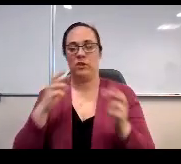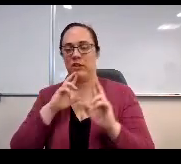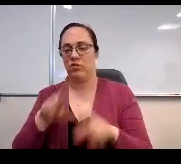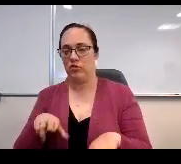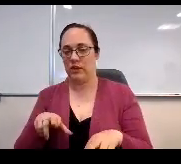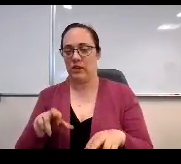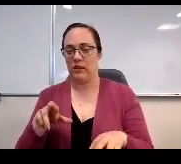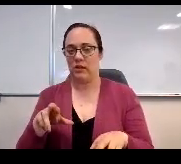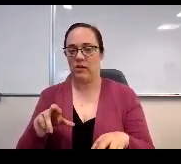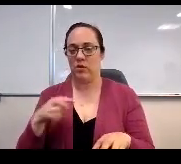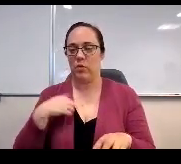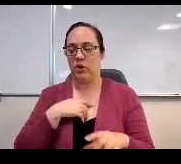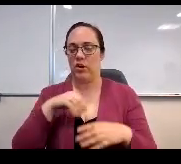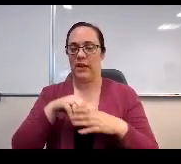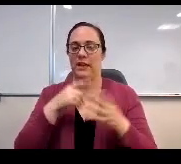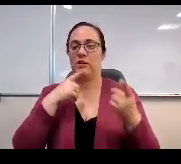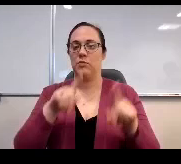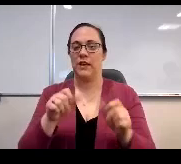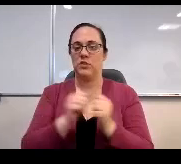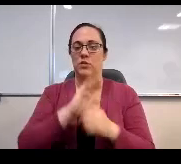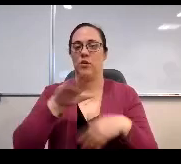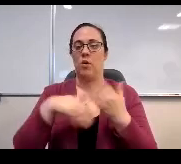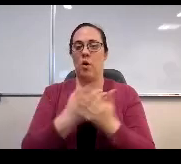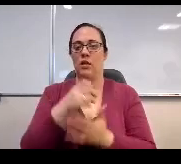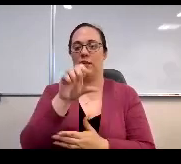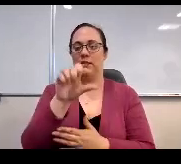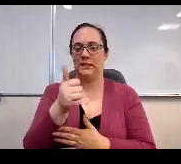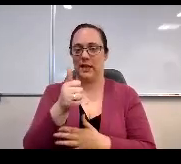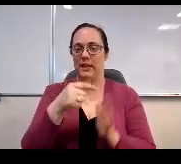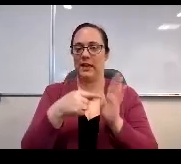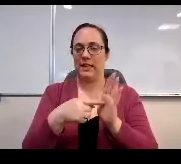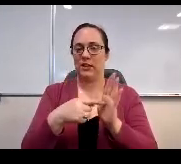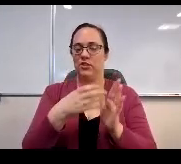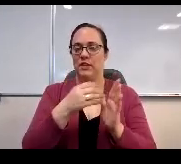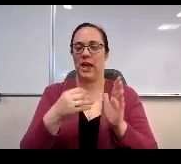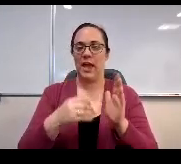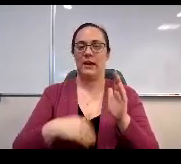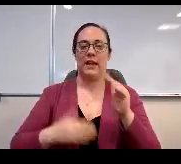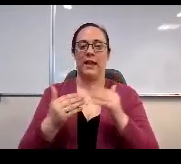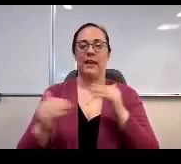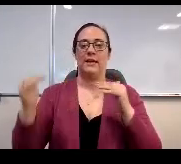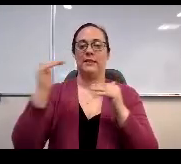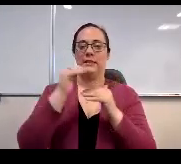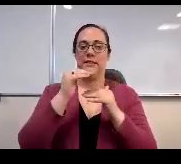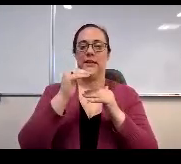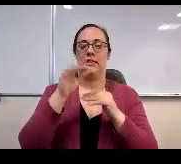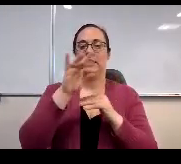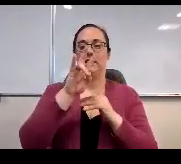we are in compliance with all 10 indicators, even exceeded the minimum threshold of 70% with all character traits